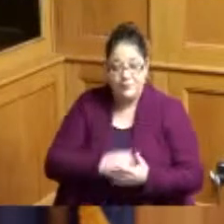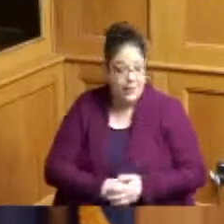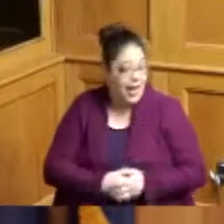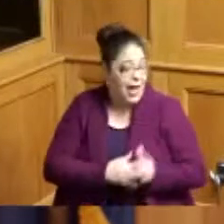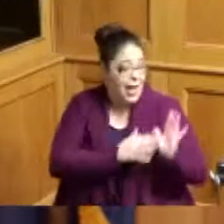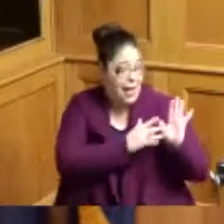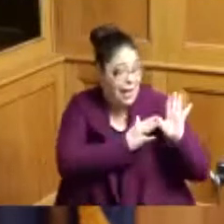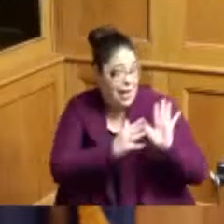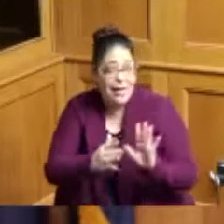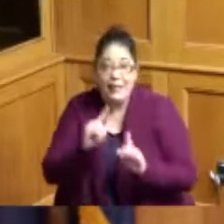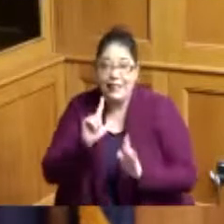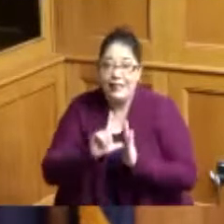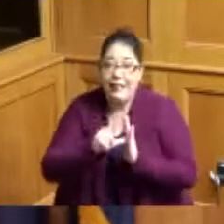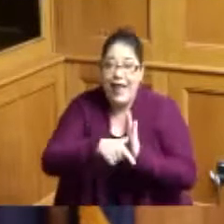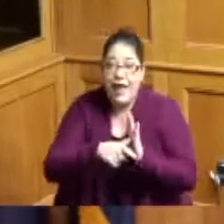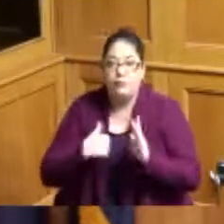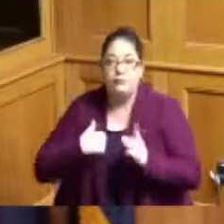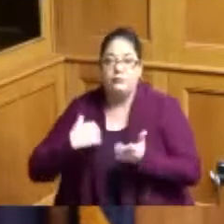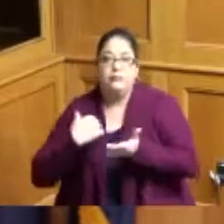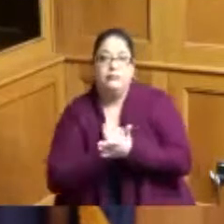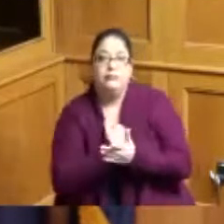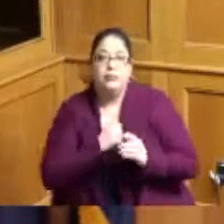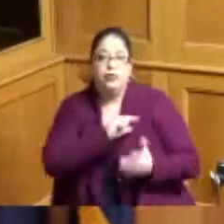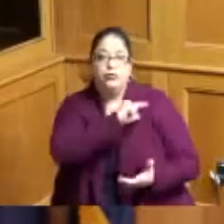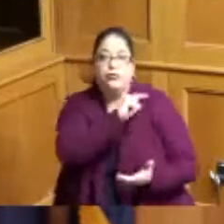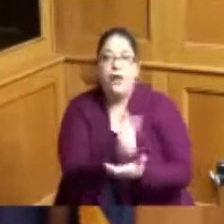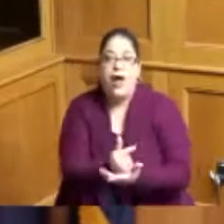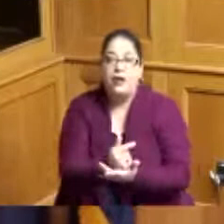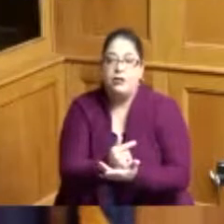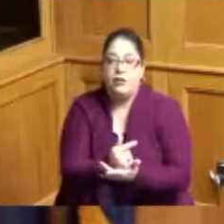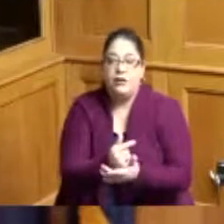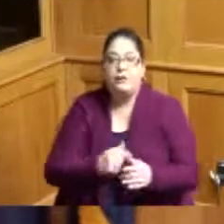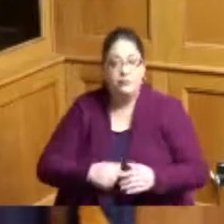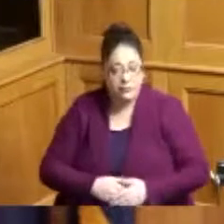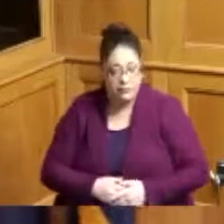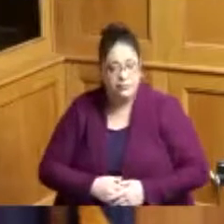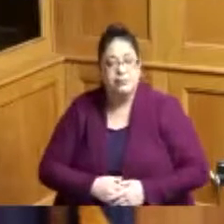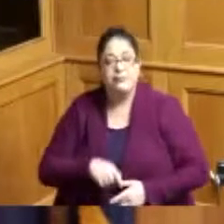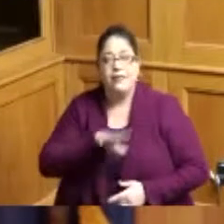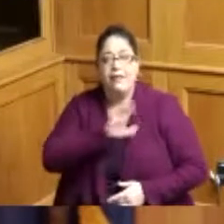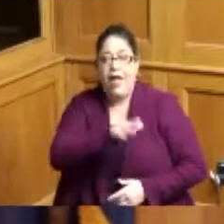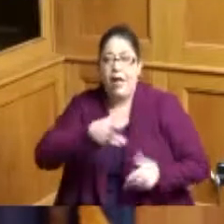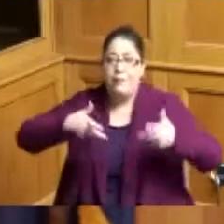graduate from Grambling State University and play on the basketball team and be a swac championship